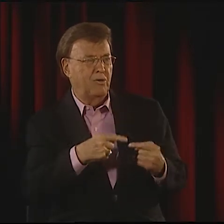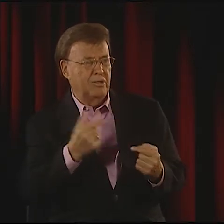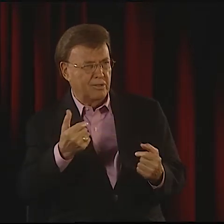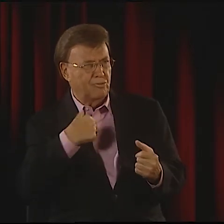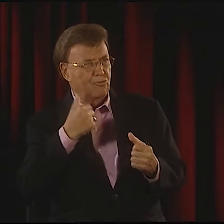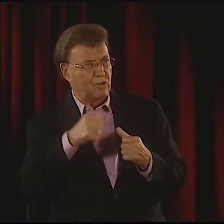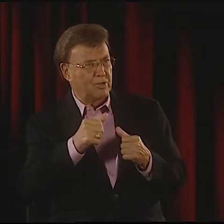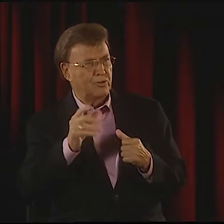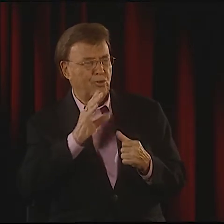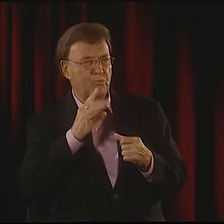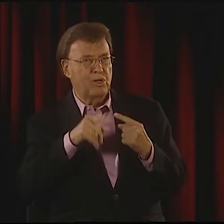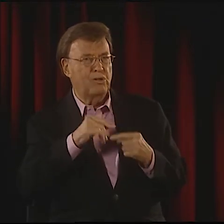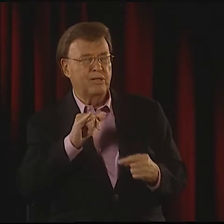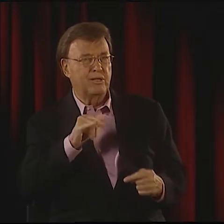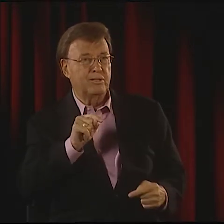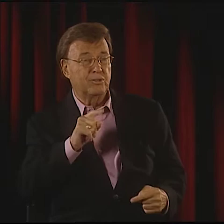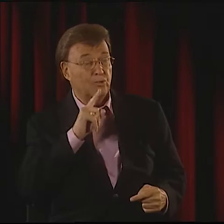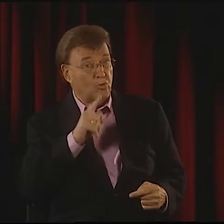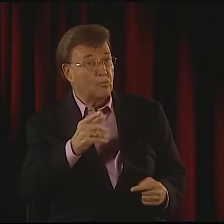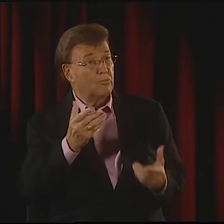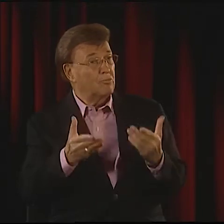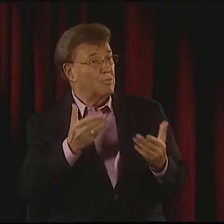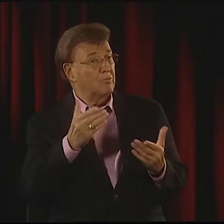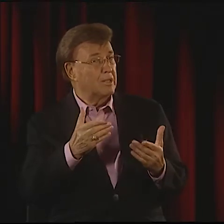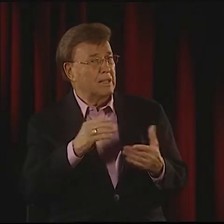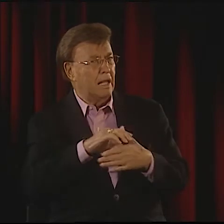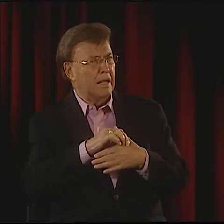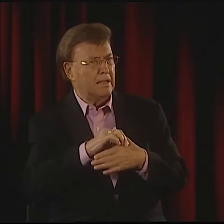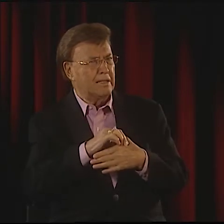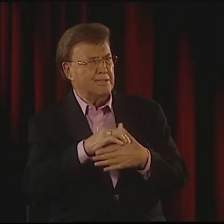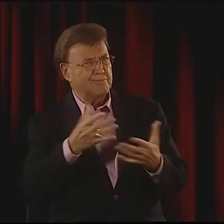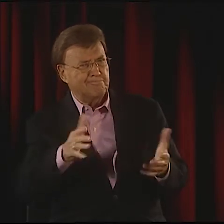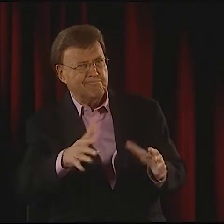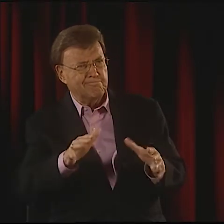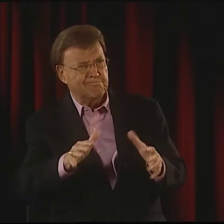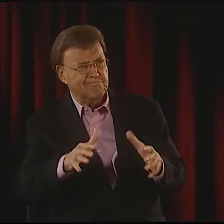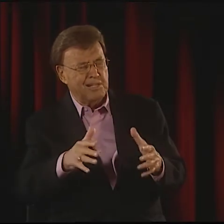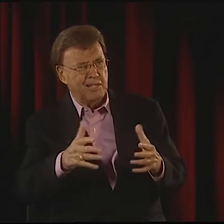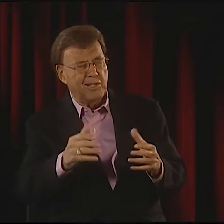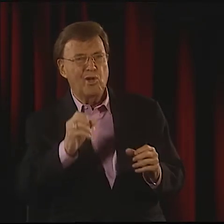I REMEMBER HER TALKING ABOUT CONTENT AND FEELING THE CONTENT WAS NOT NECESSARILY AS IMPORTANT